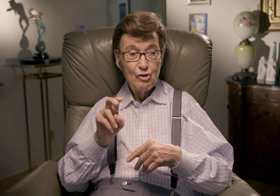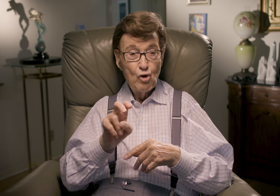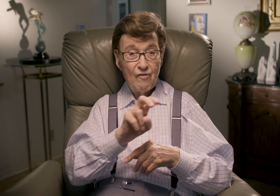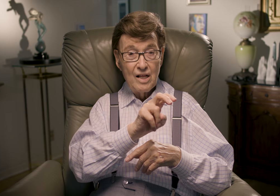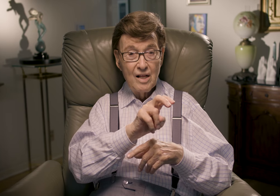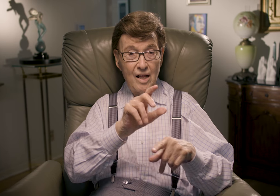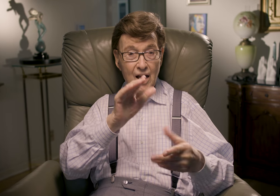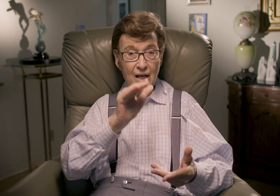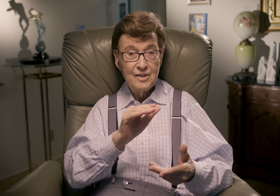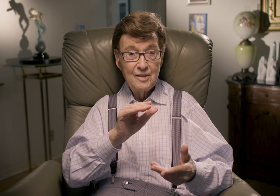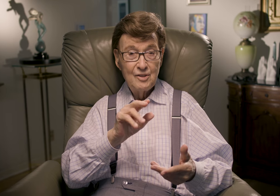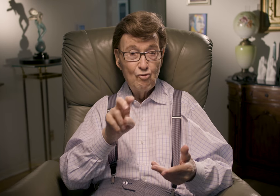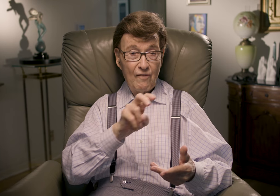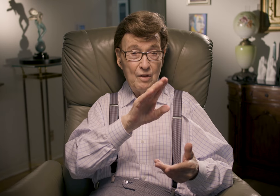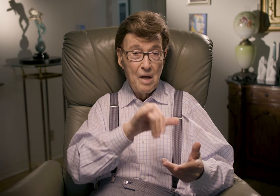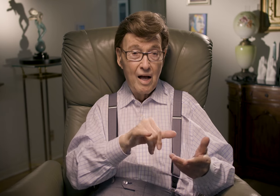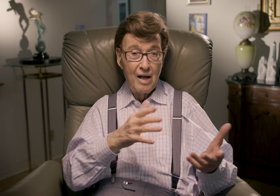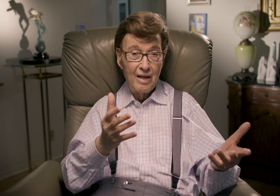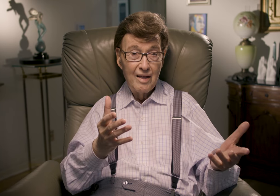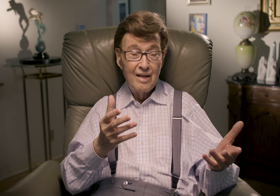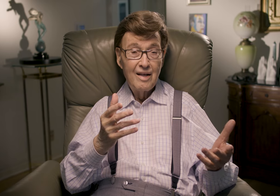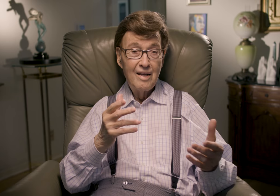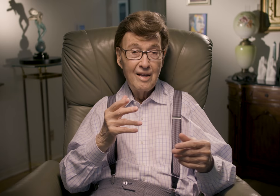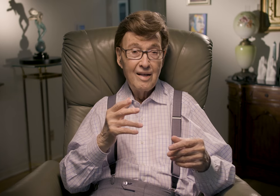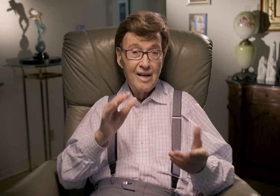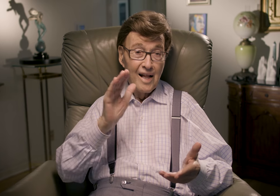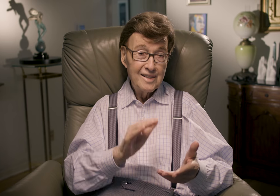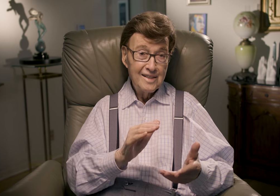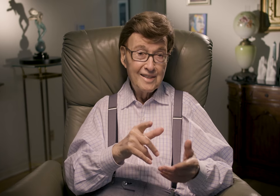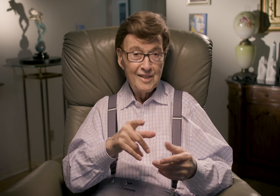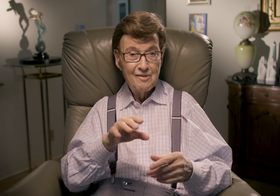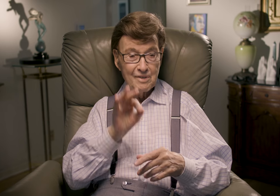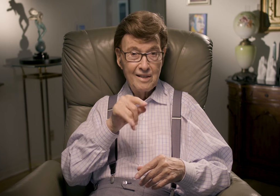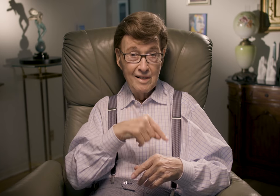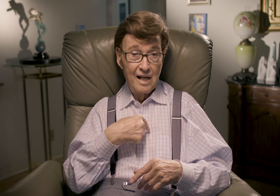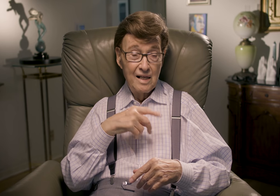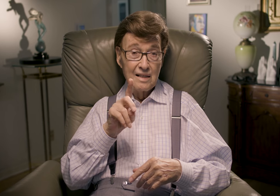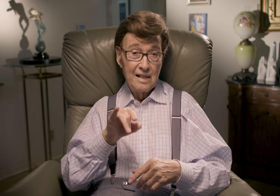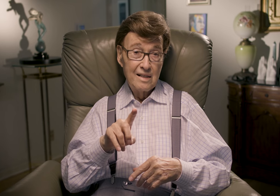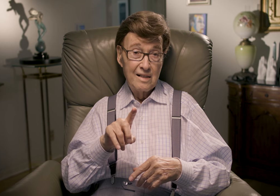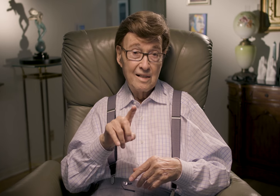Take the one less traveled by. Pick the less traveled one. That's what I did.